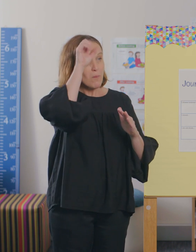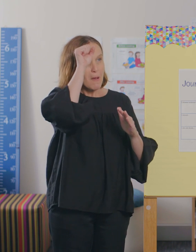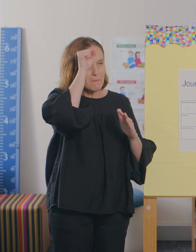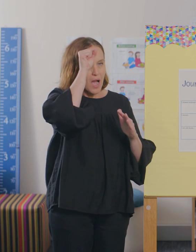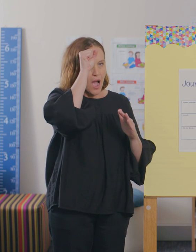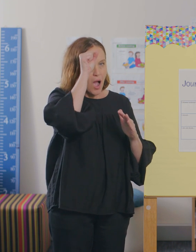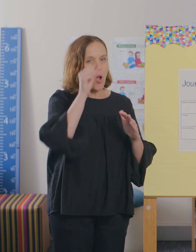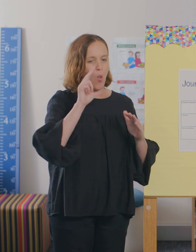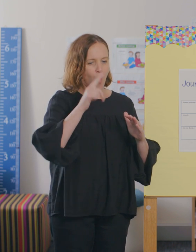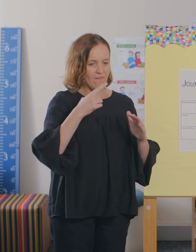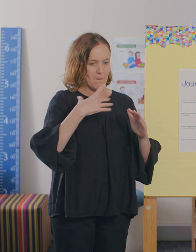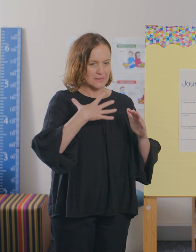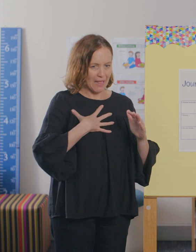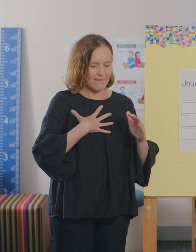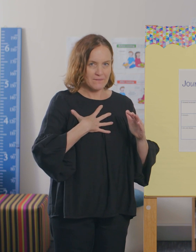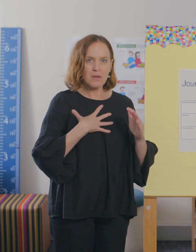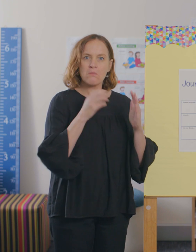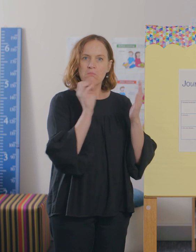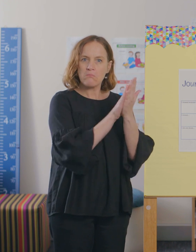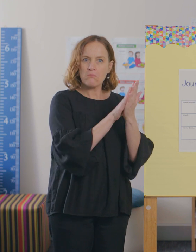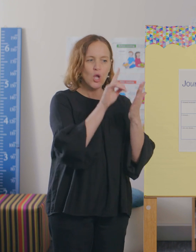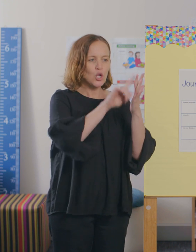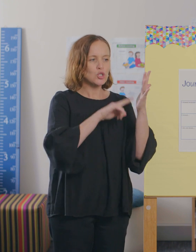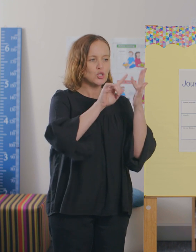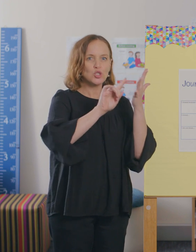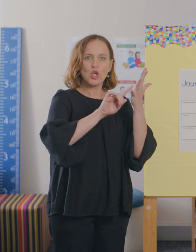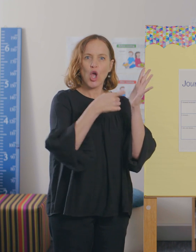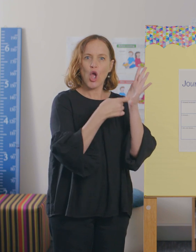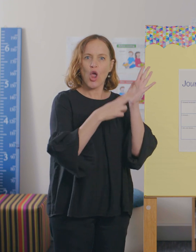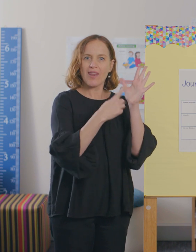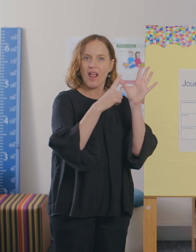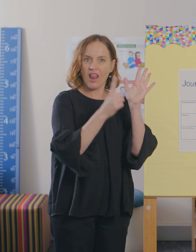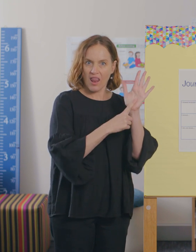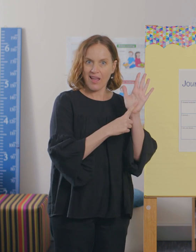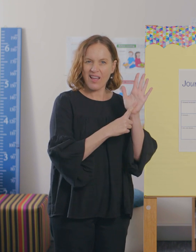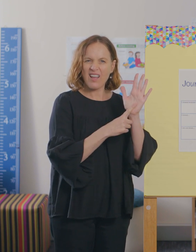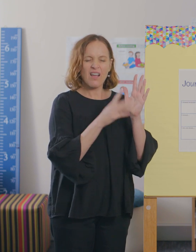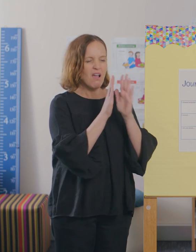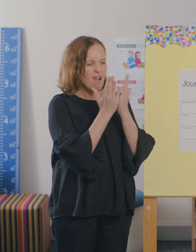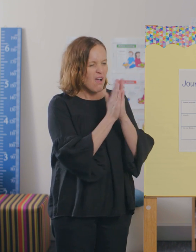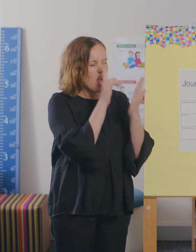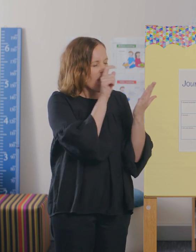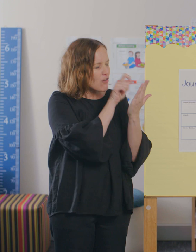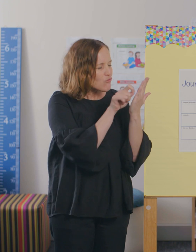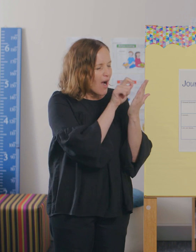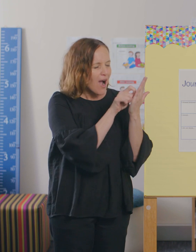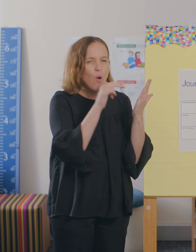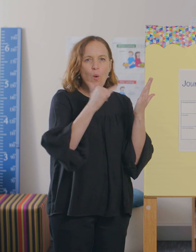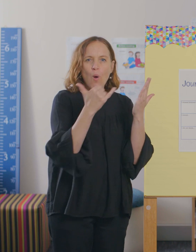of looking after your wellbeing is a journal. A journal is somewhere where you can write things down or draw.